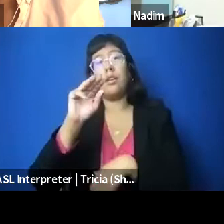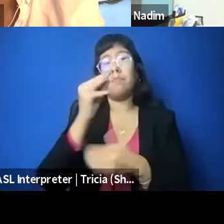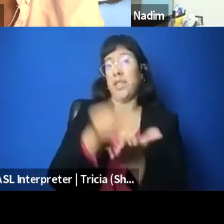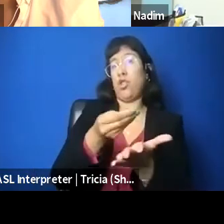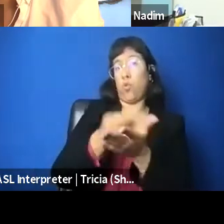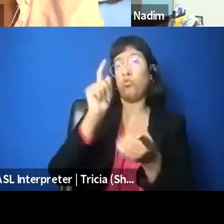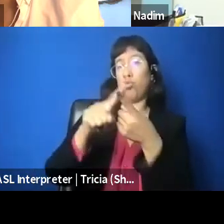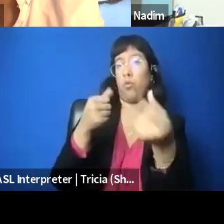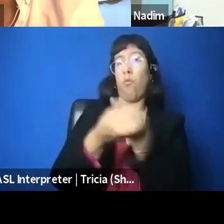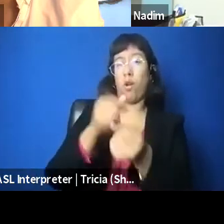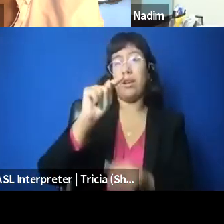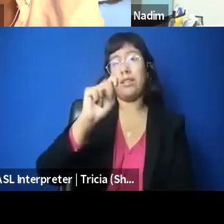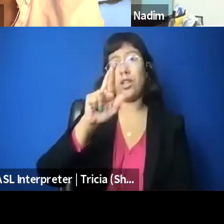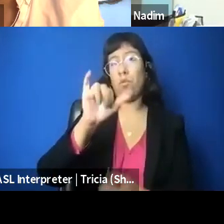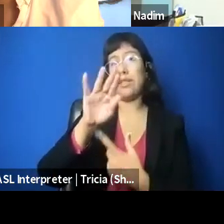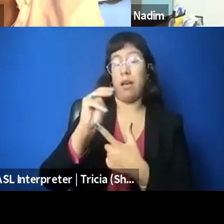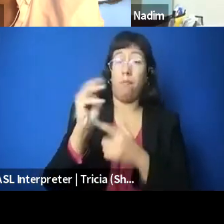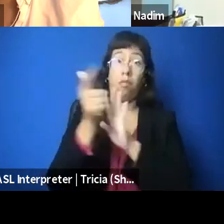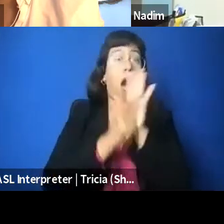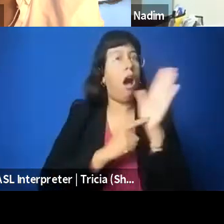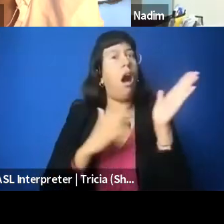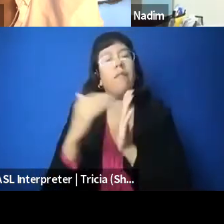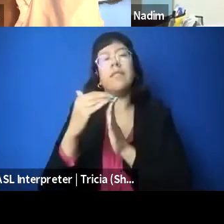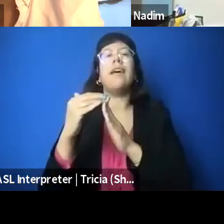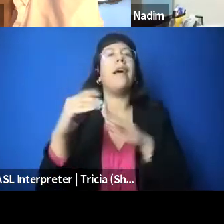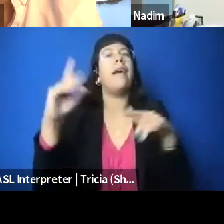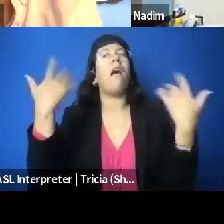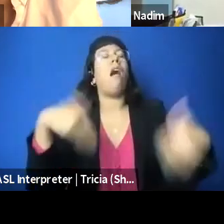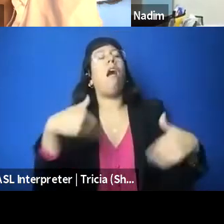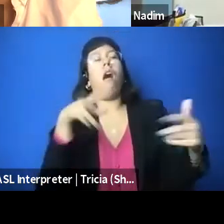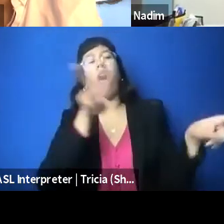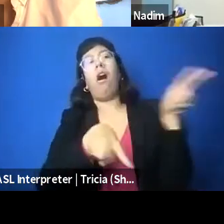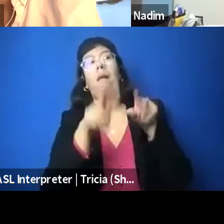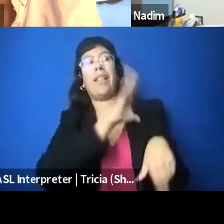they've been weaponized against advocacy for Palestinian rights and other forms of advocacy.